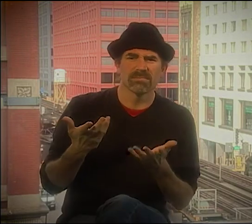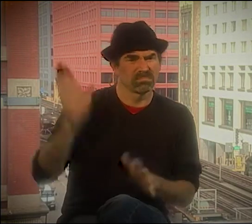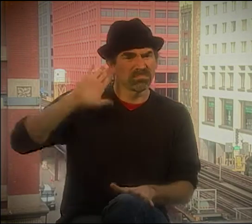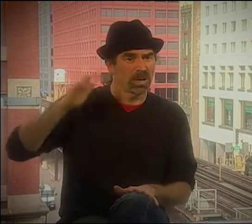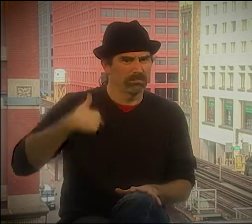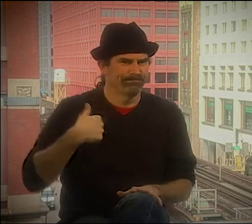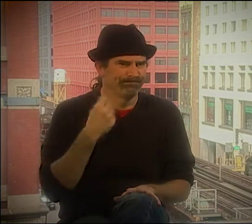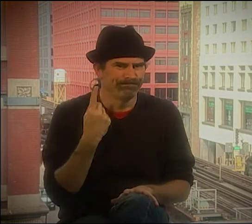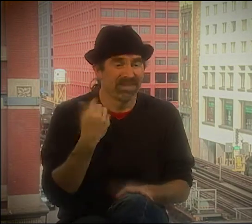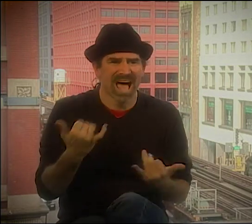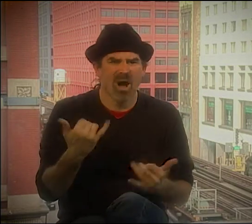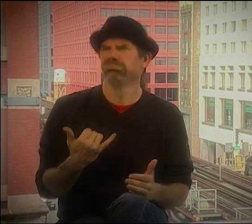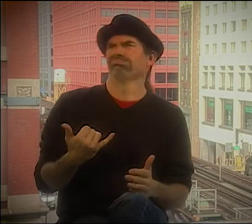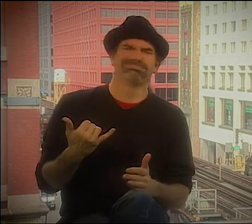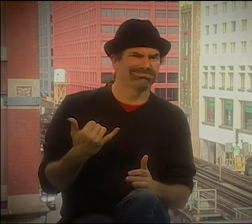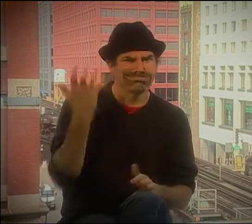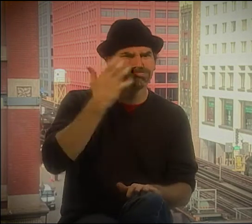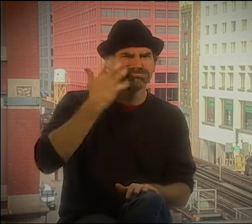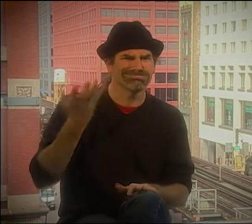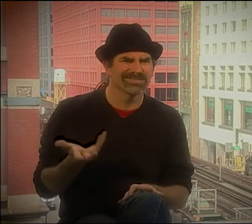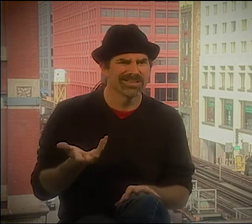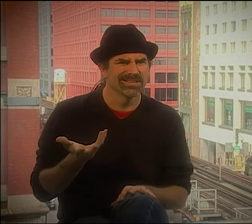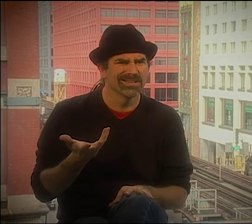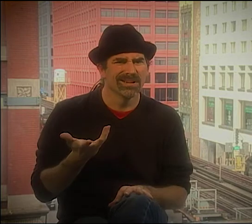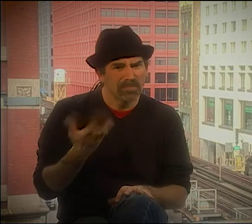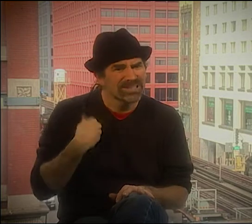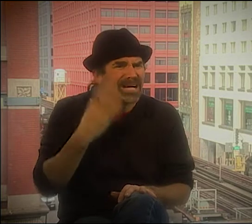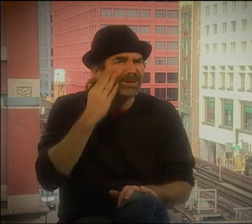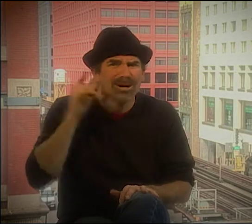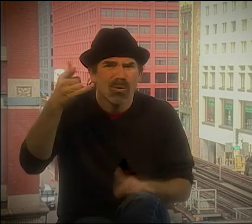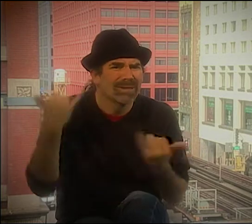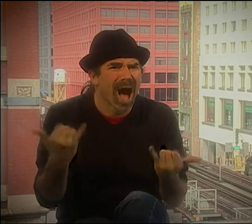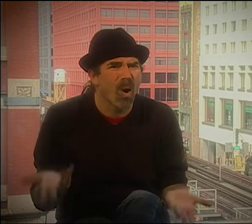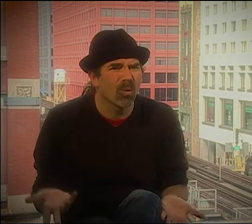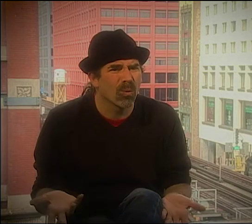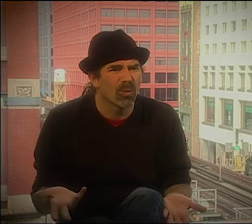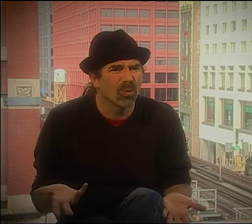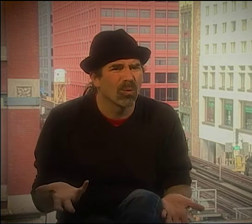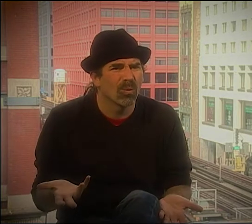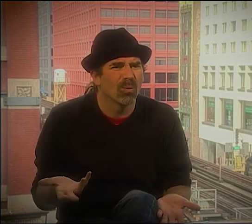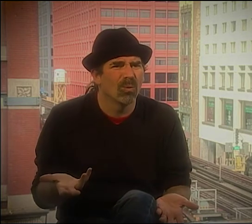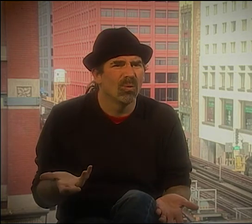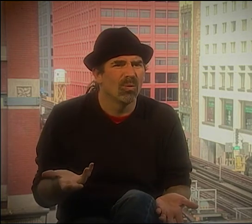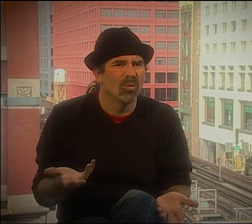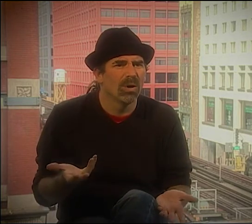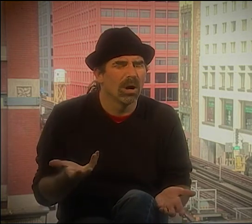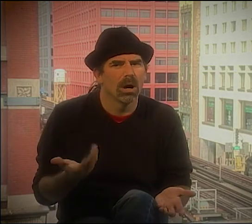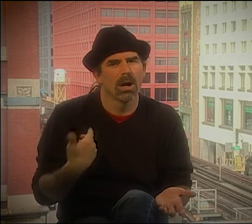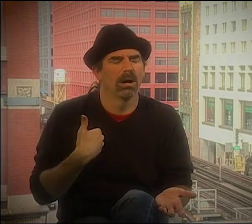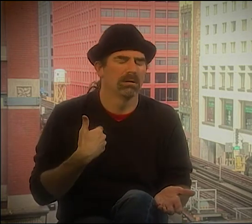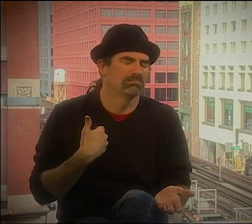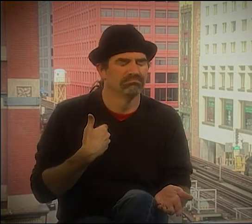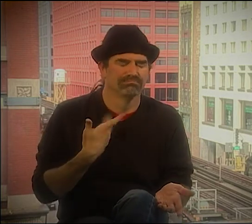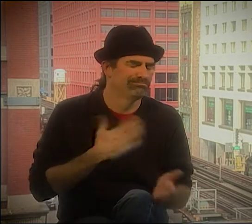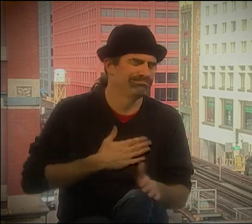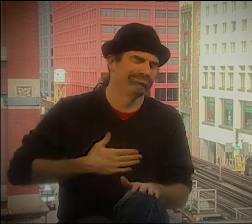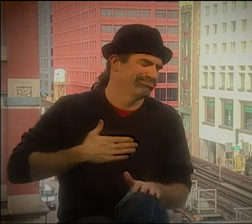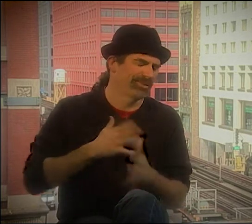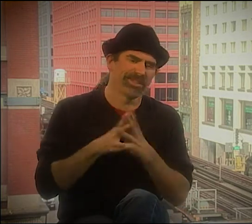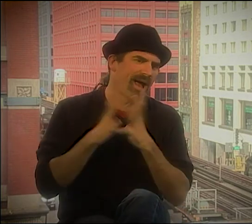IN HER OTHER POEM "THE DOOR" AND "TO A HEARING MOTHER," I DIDN'T GET THEM AT ALL, AND NOW I THINK THEY'RE